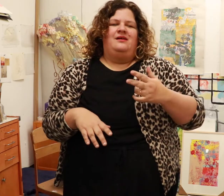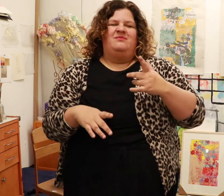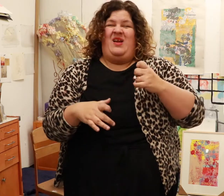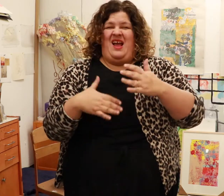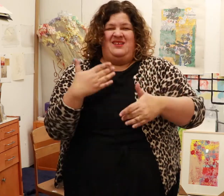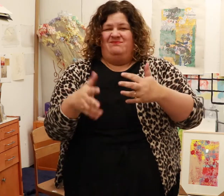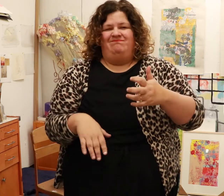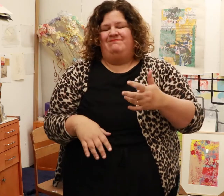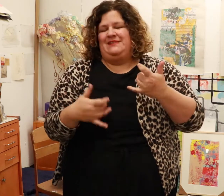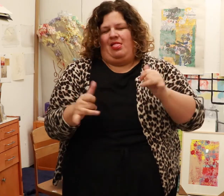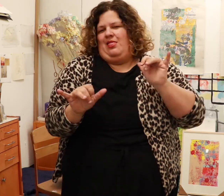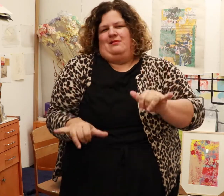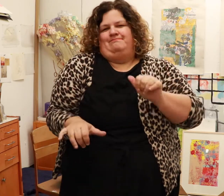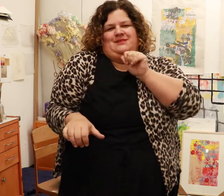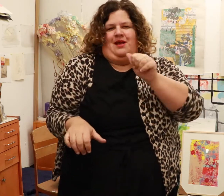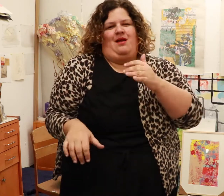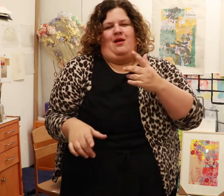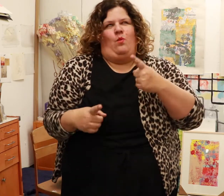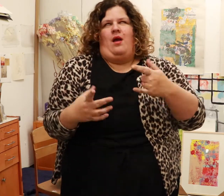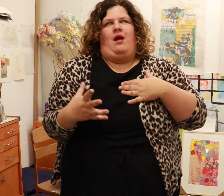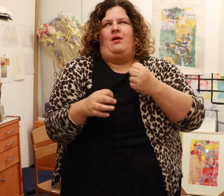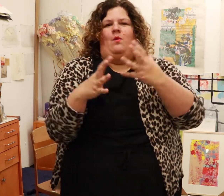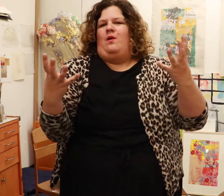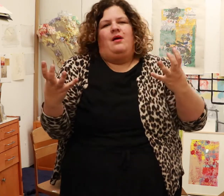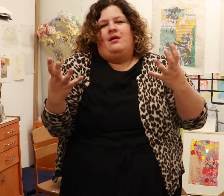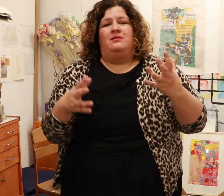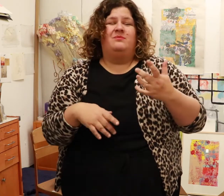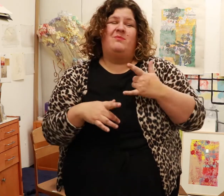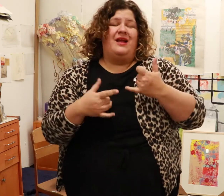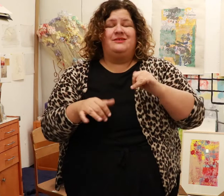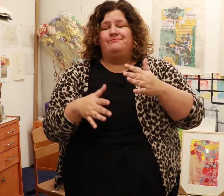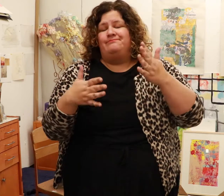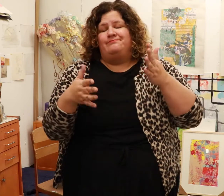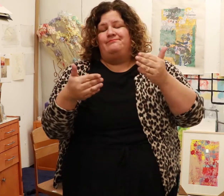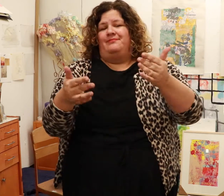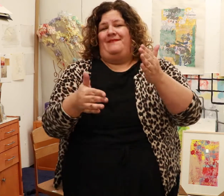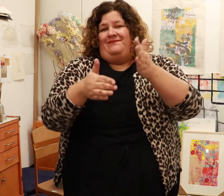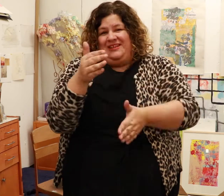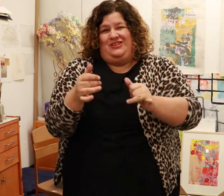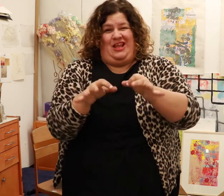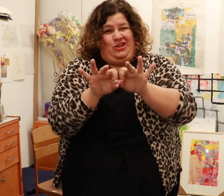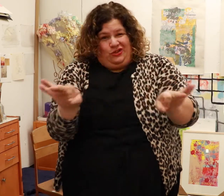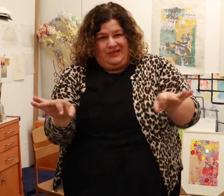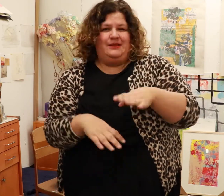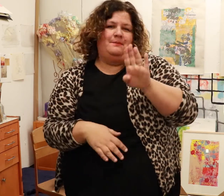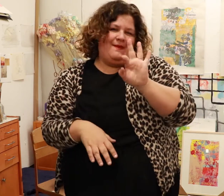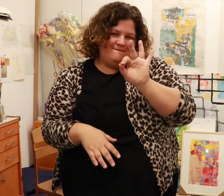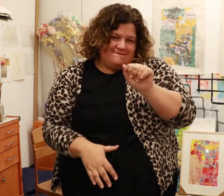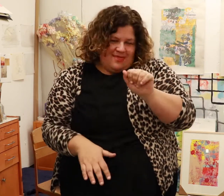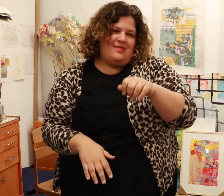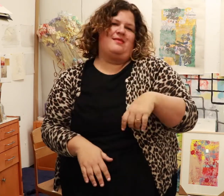Turns out, it also wasn’t for me but I decided to stay and finish -- got a Bachelors in Fine Arts (BFA).